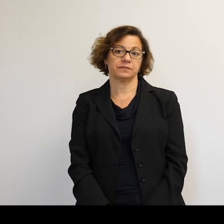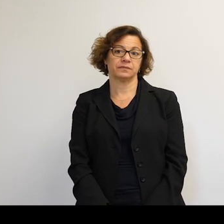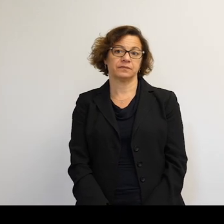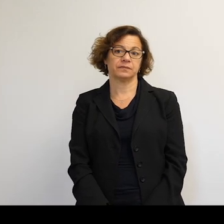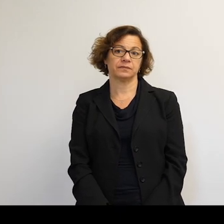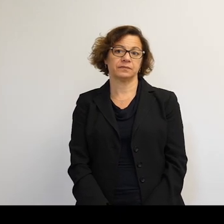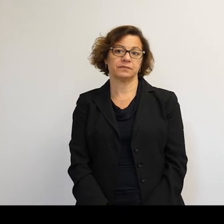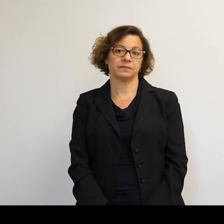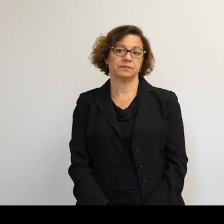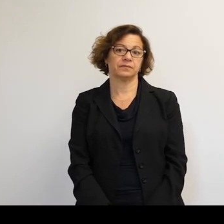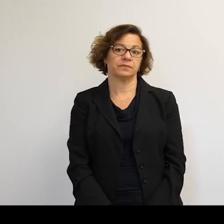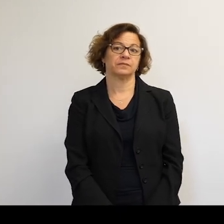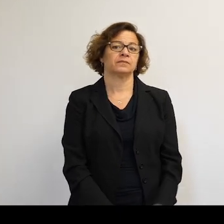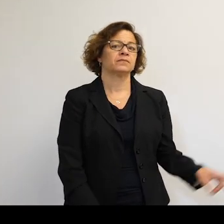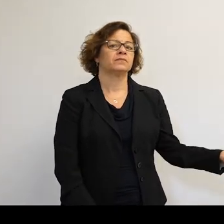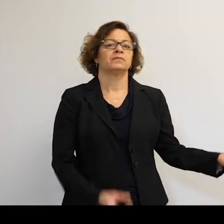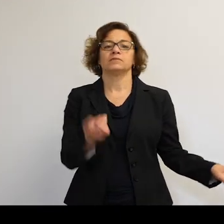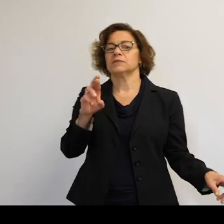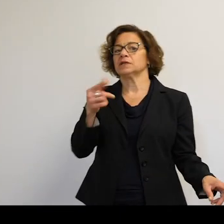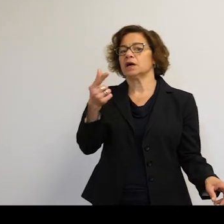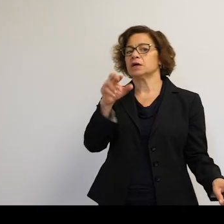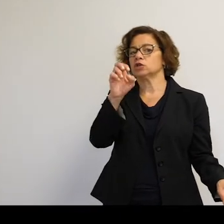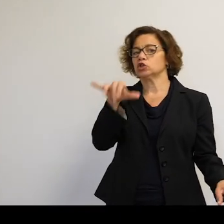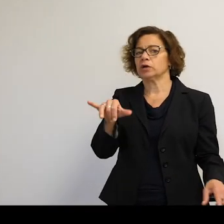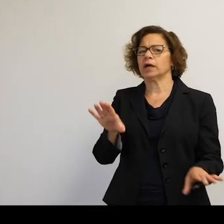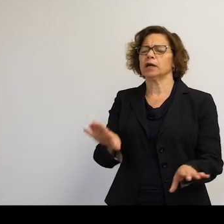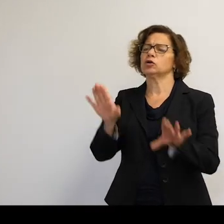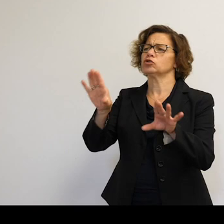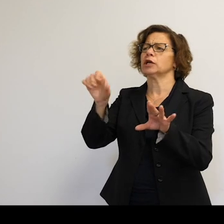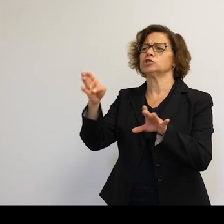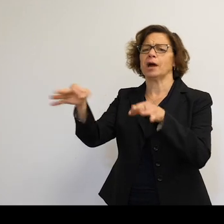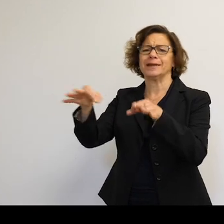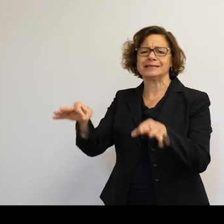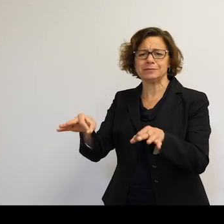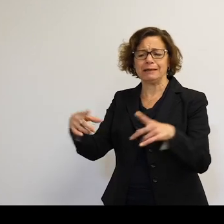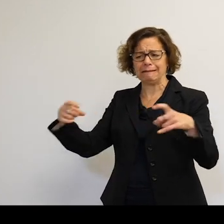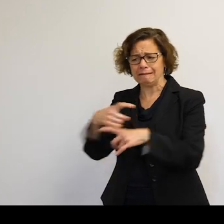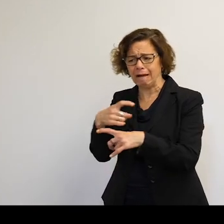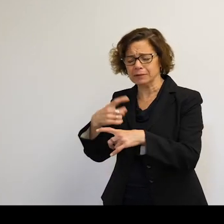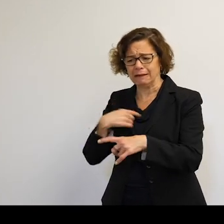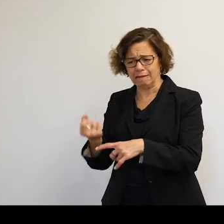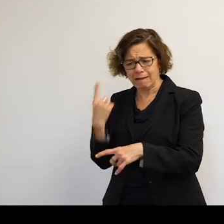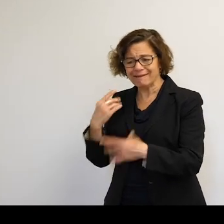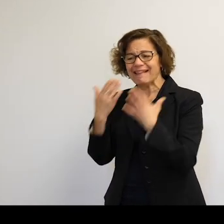Dr. Grey, you did a great job of explaining complicated things to make them sound understandable. Thank you.